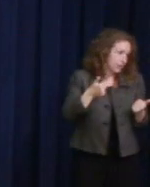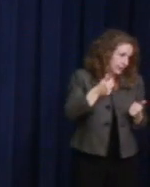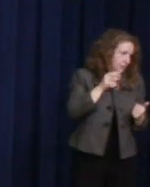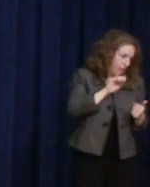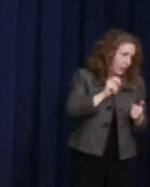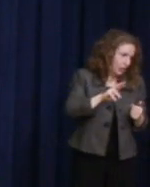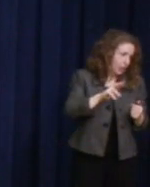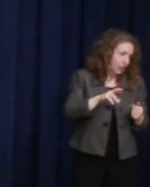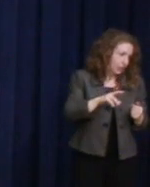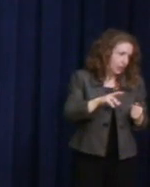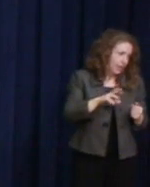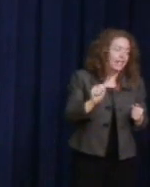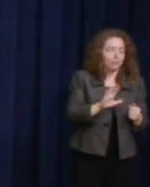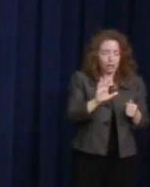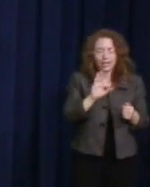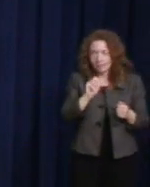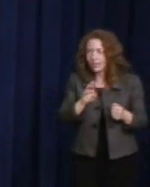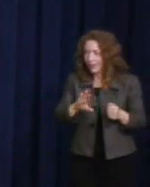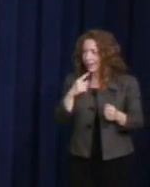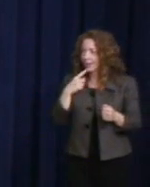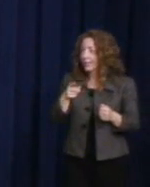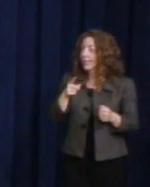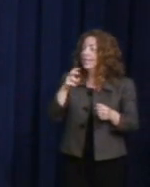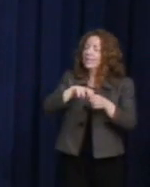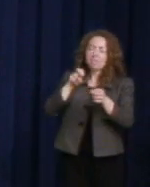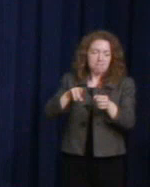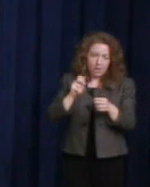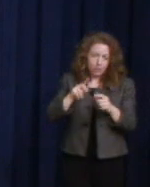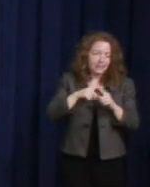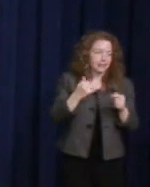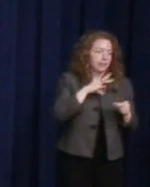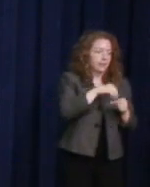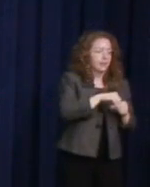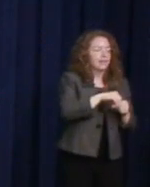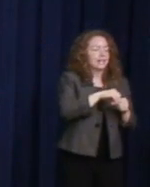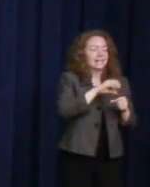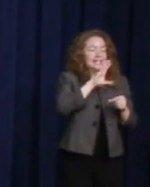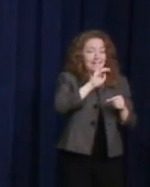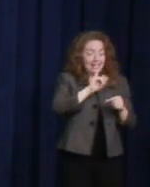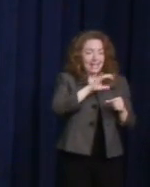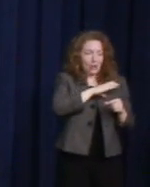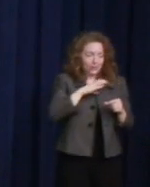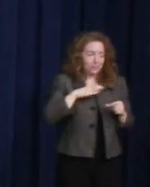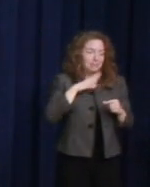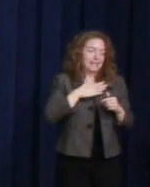but continues to serve on the City Council, so please join me in welcoming Campbell City Council Member Evan Low.